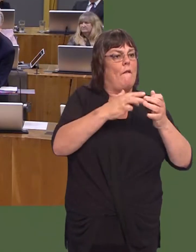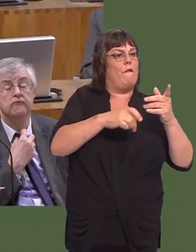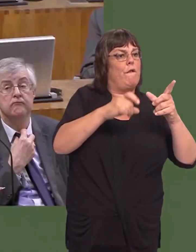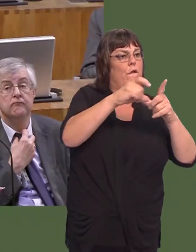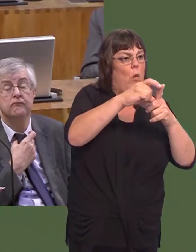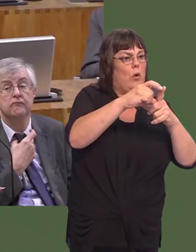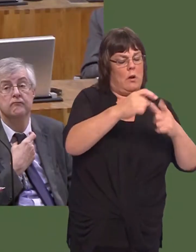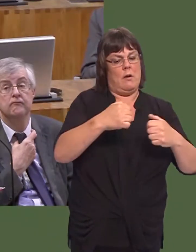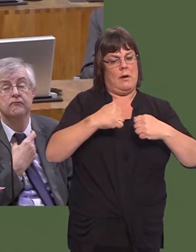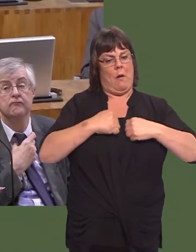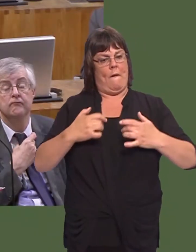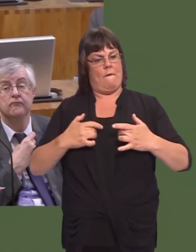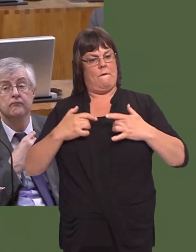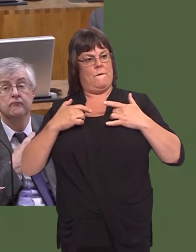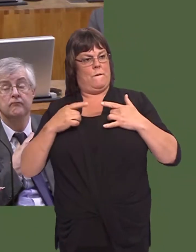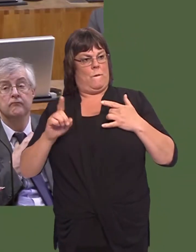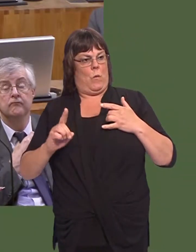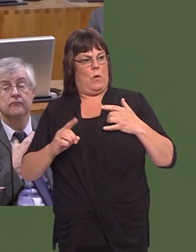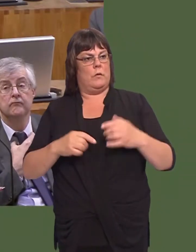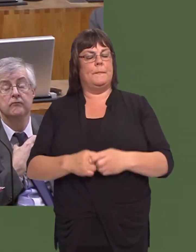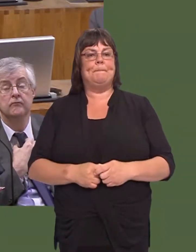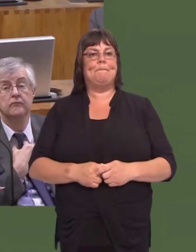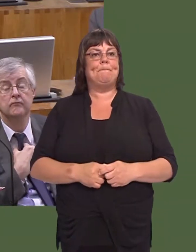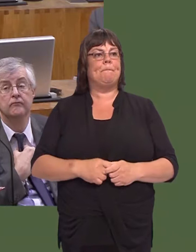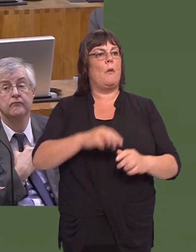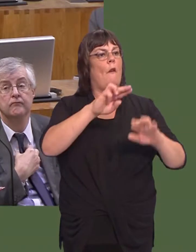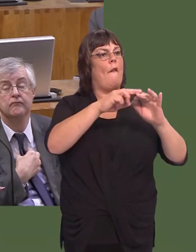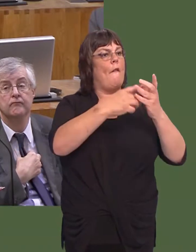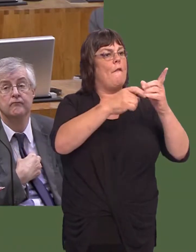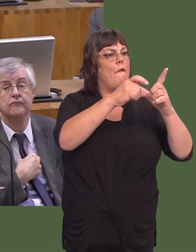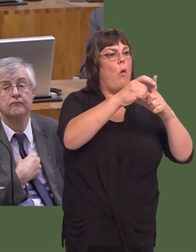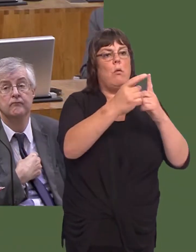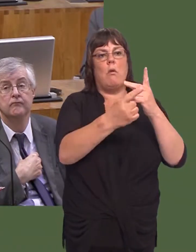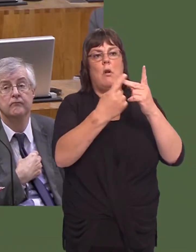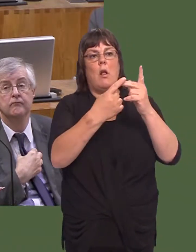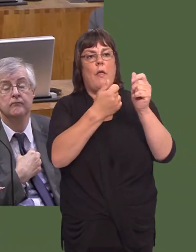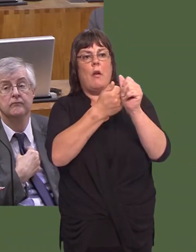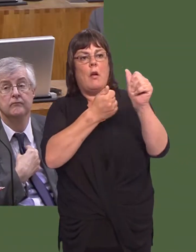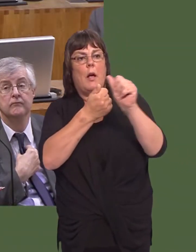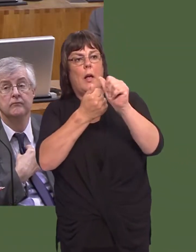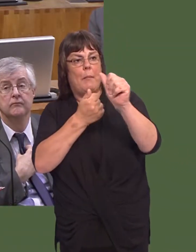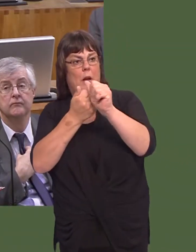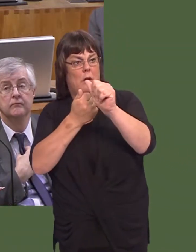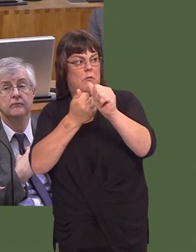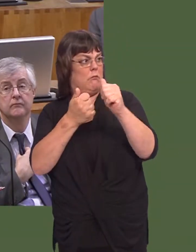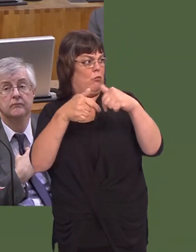yw hwn: maeín hollbwysig i Ford a sawl cwmni arall yng Nghymru eu bod yn gallu cael mynediad